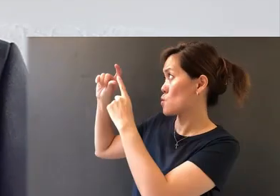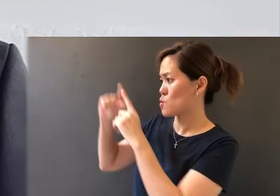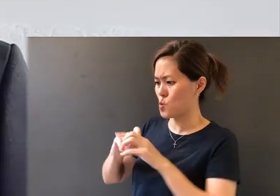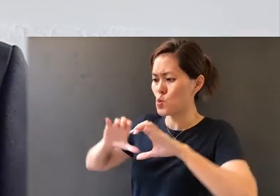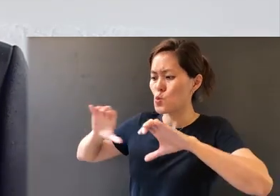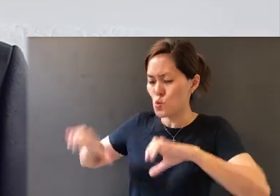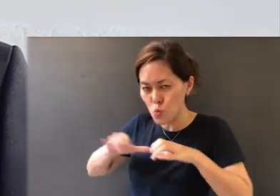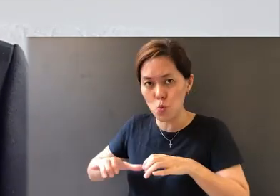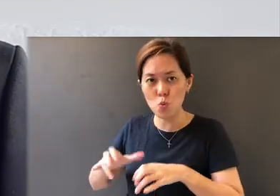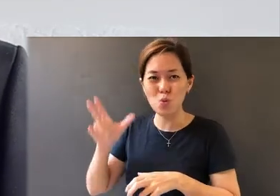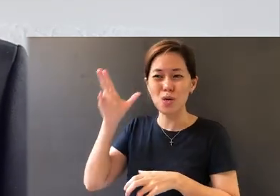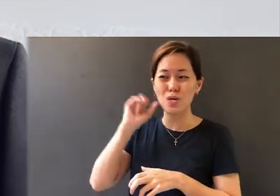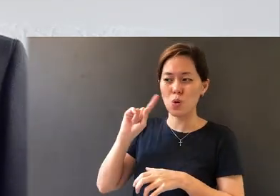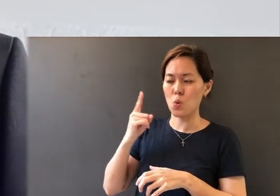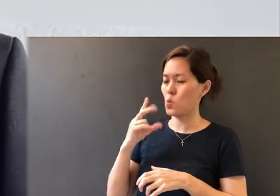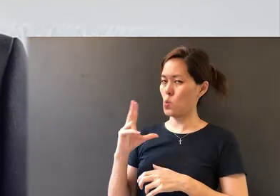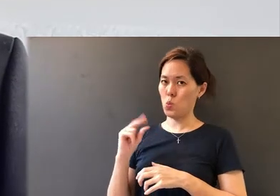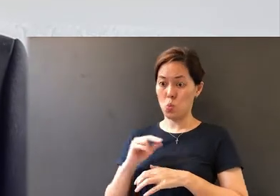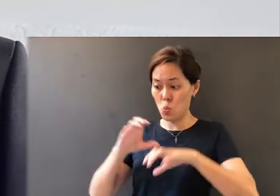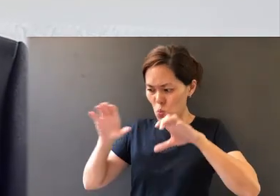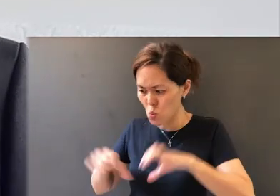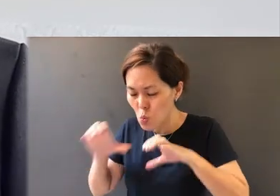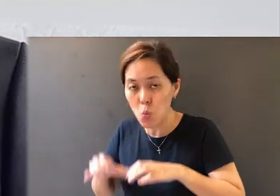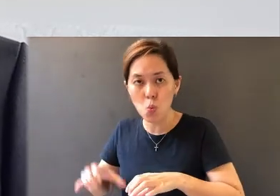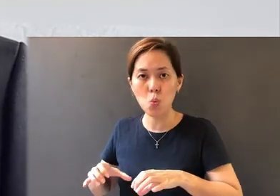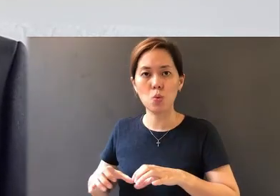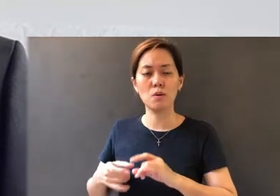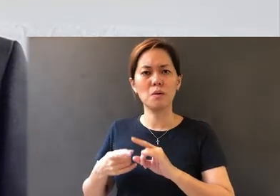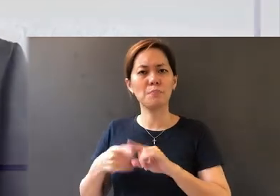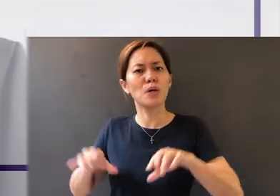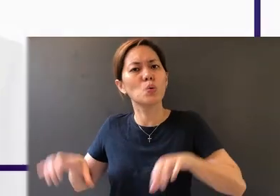hearers only. But to be doers of the Word of God, we need